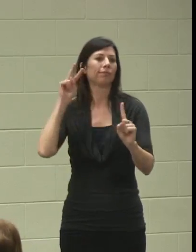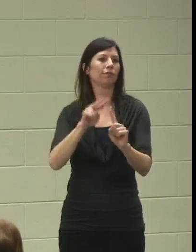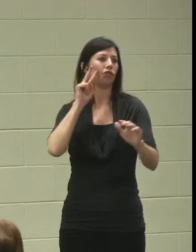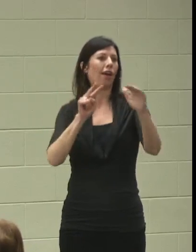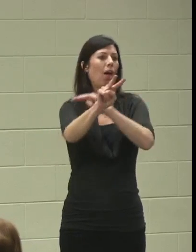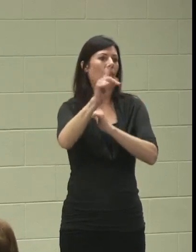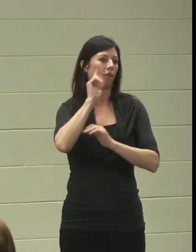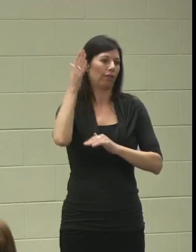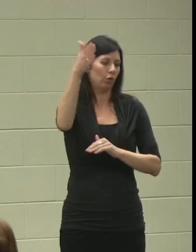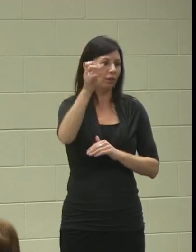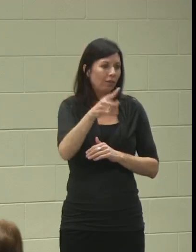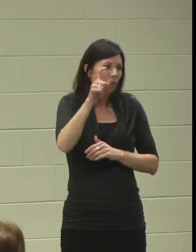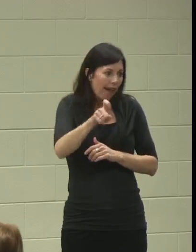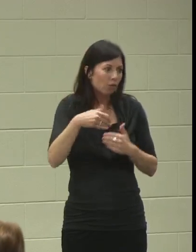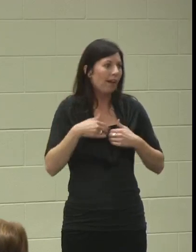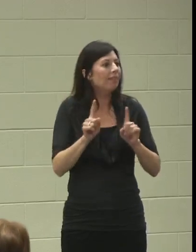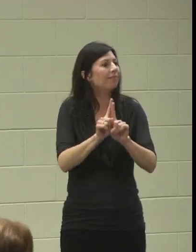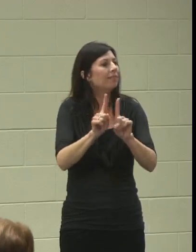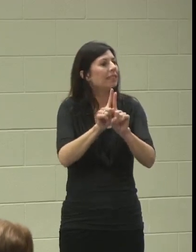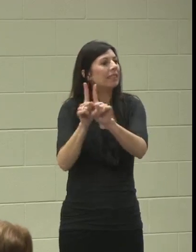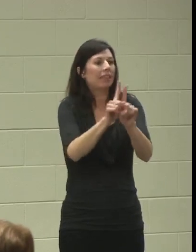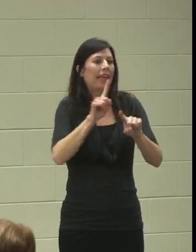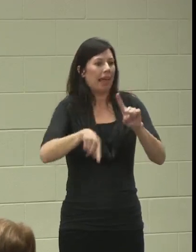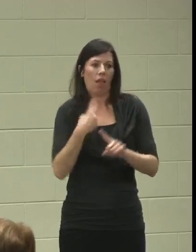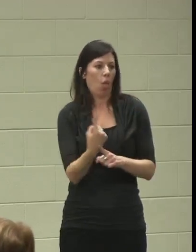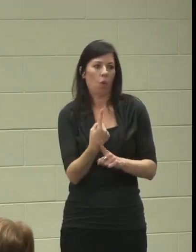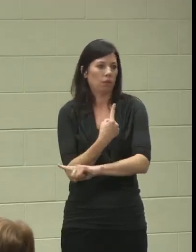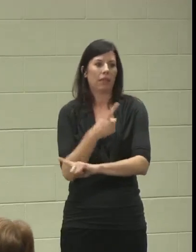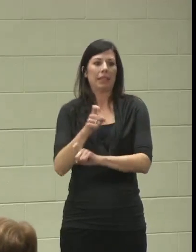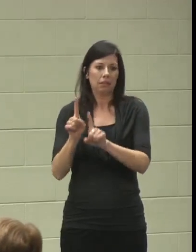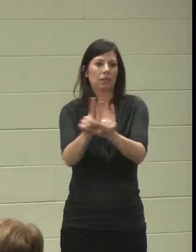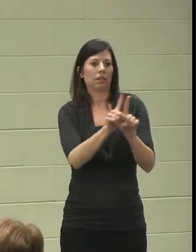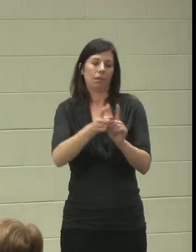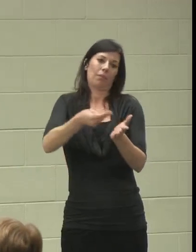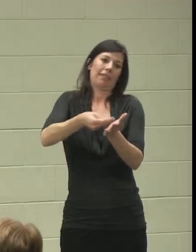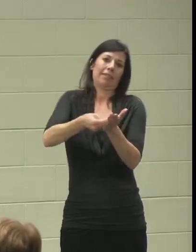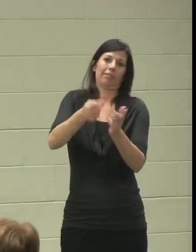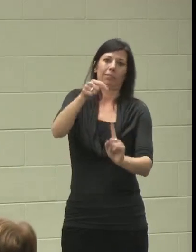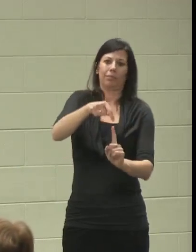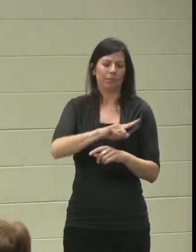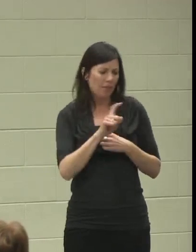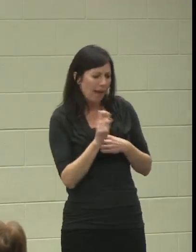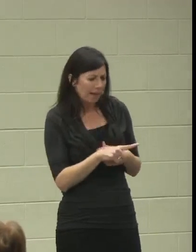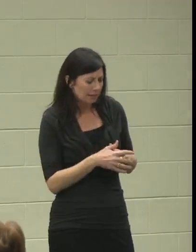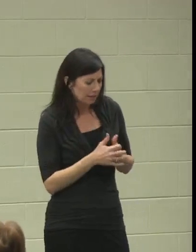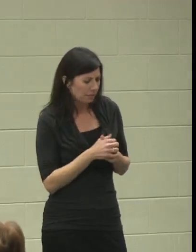if you have to have an assisted position. Zach, what if anything would you have done